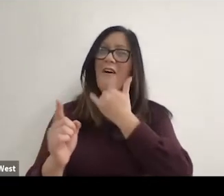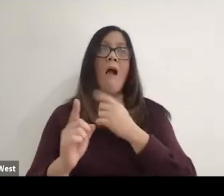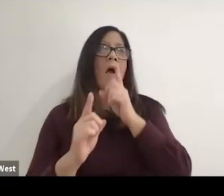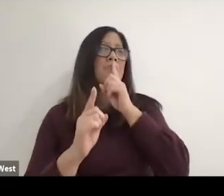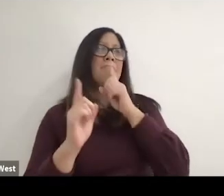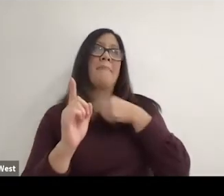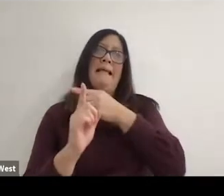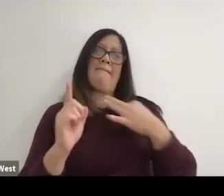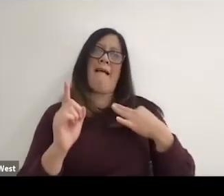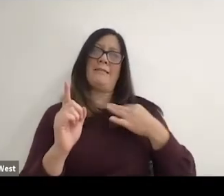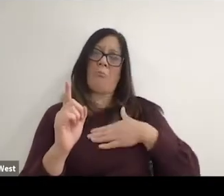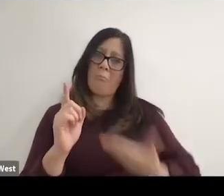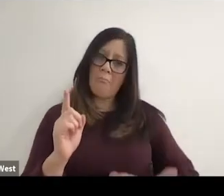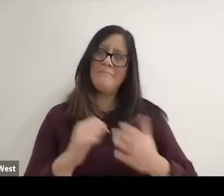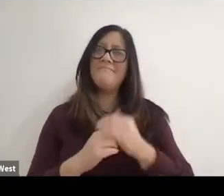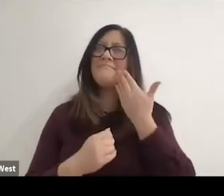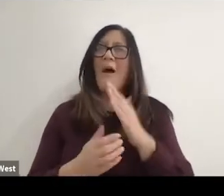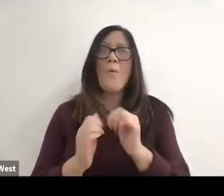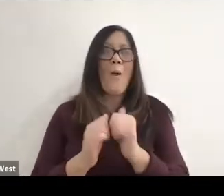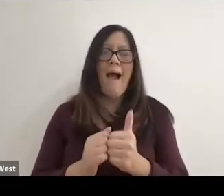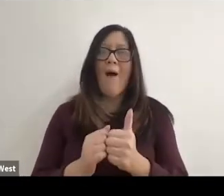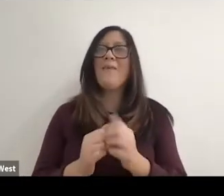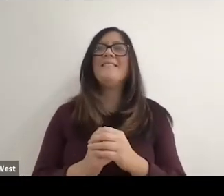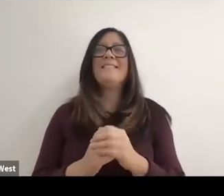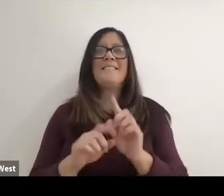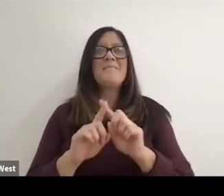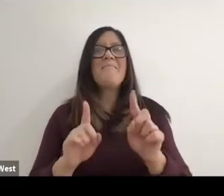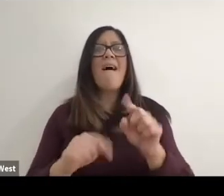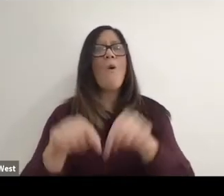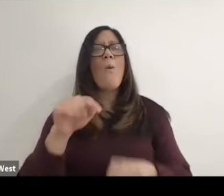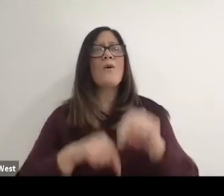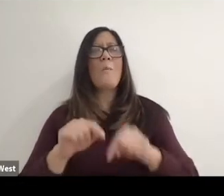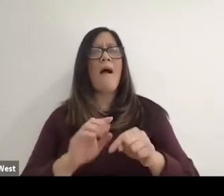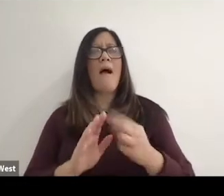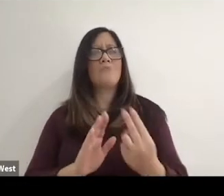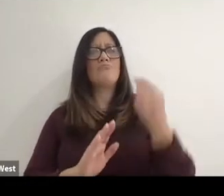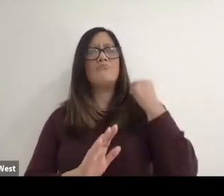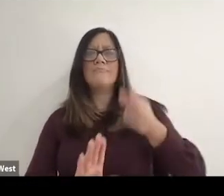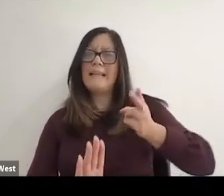didn't get him he, he volunteered that 100% and so I don't know whatever you did to do that.